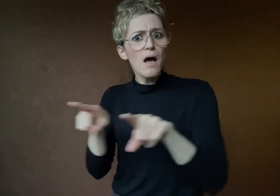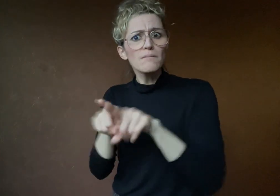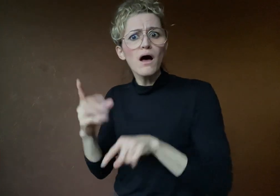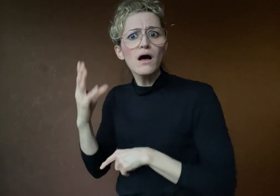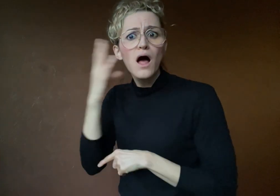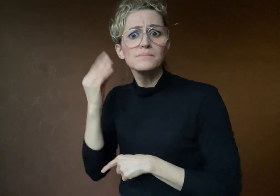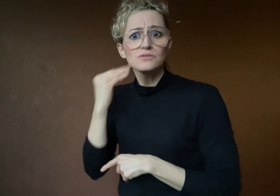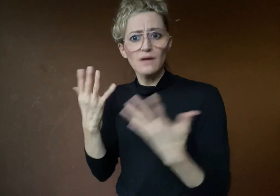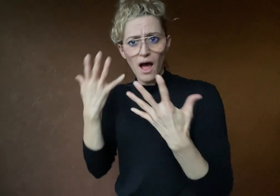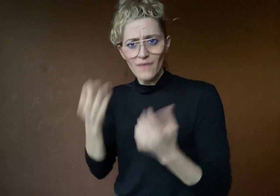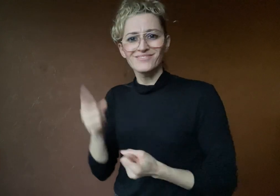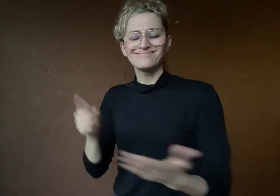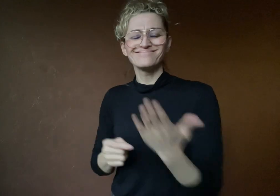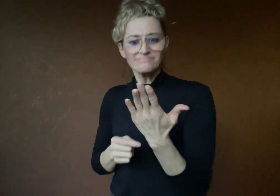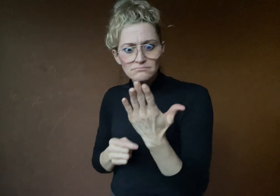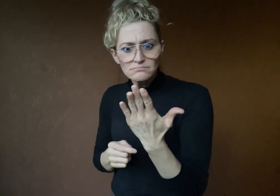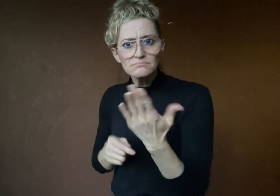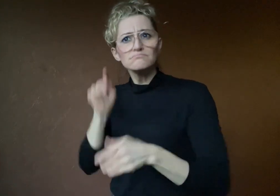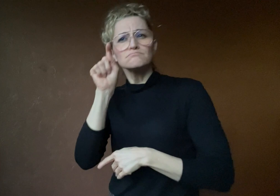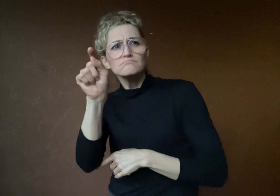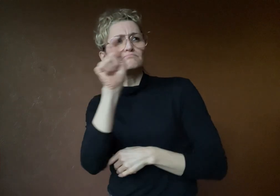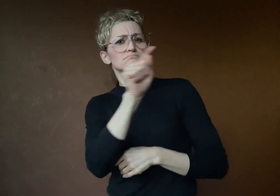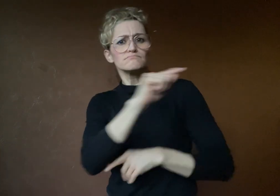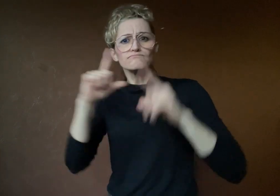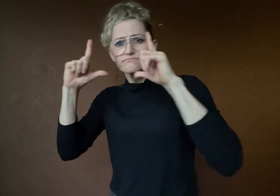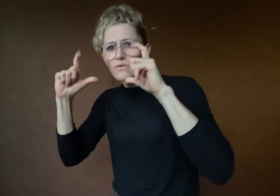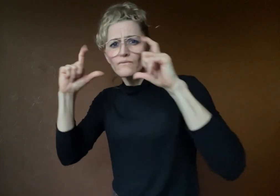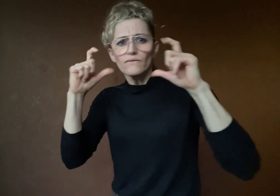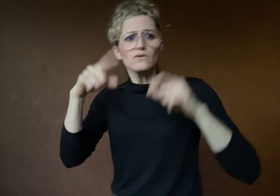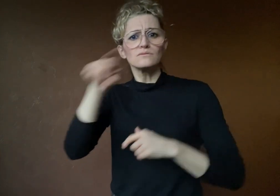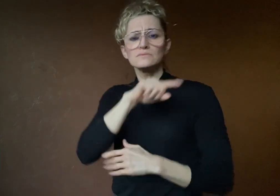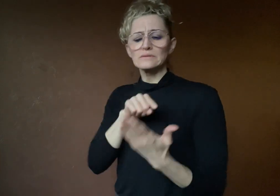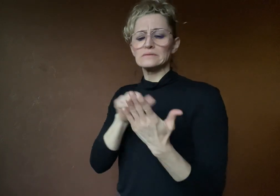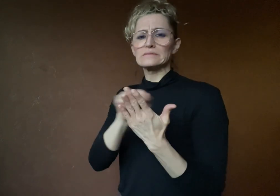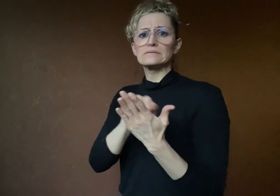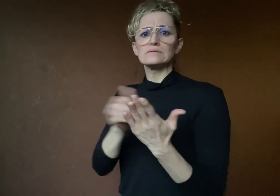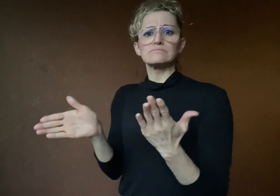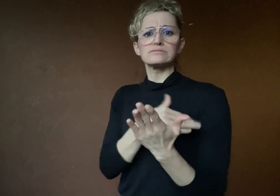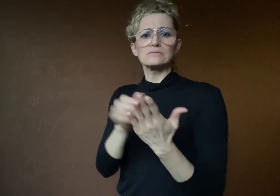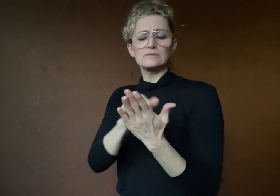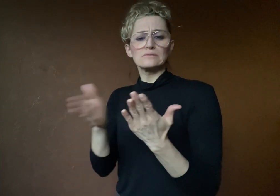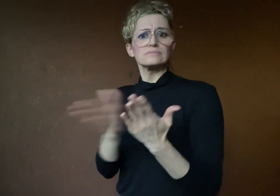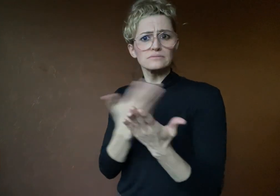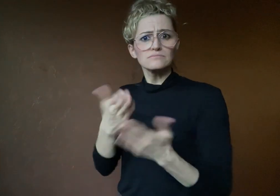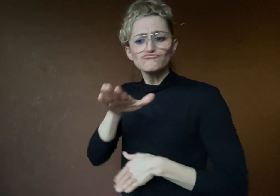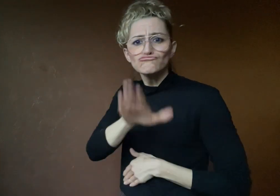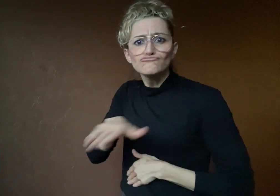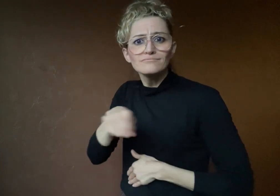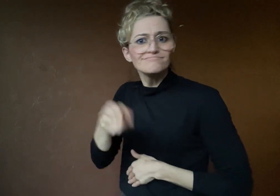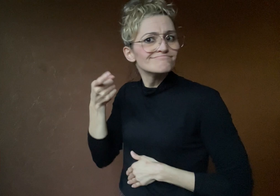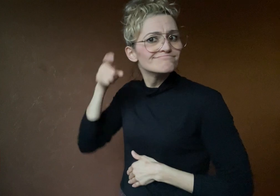out their child's hearing aids from school pictures.